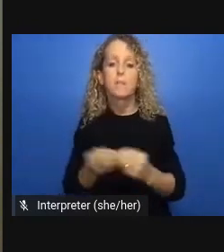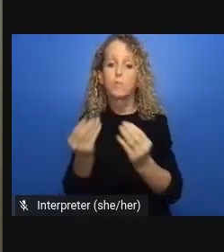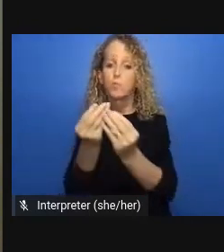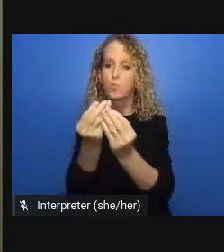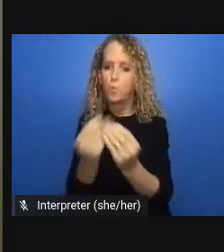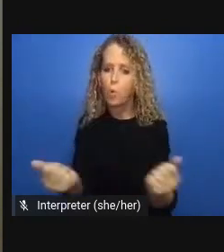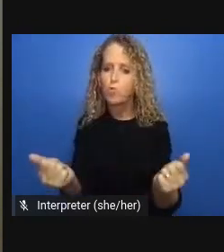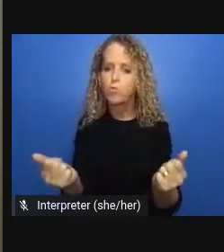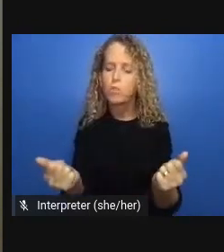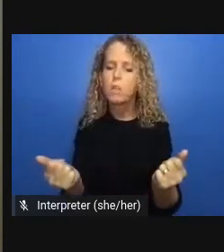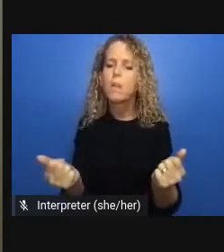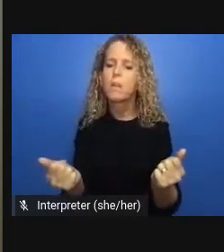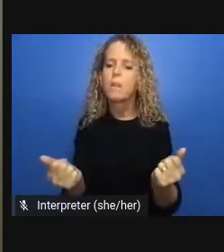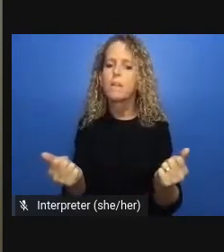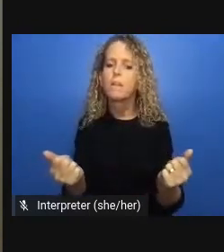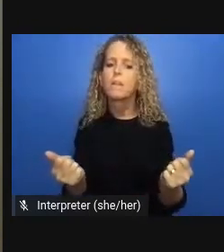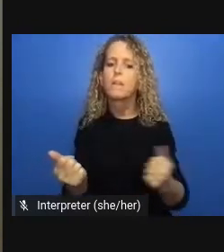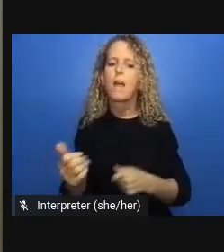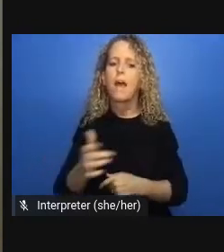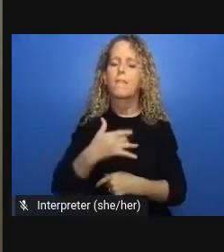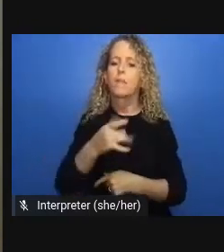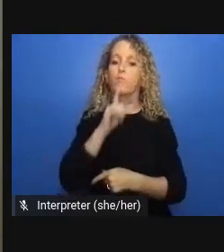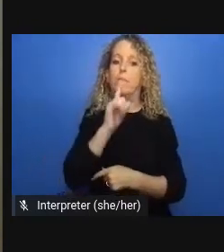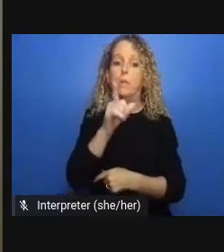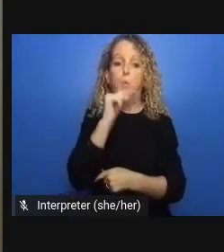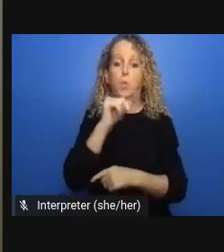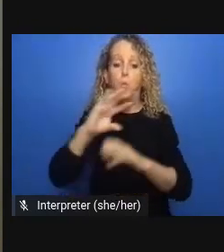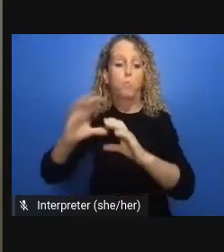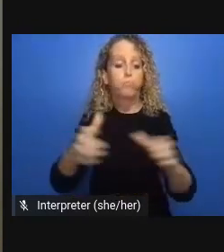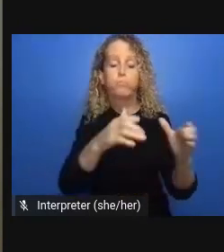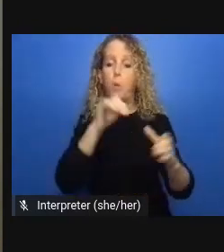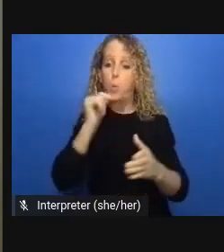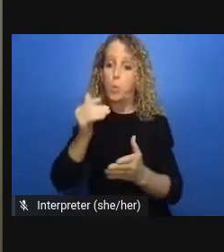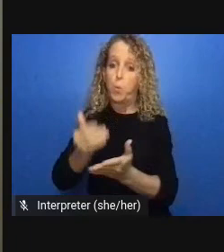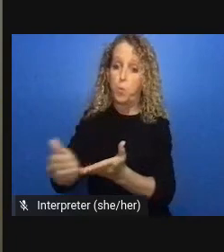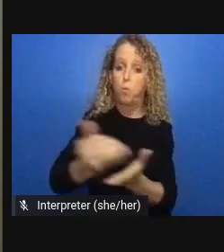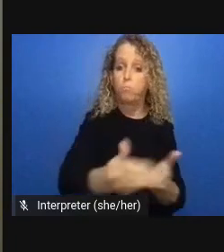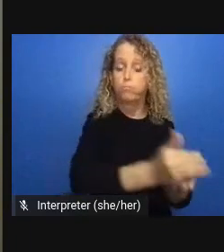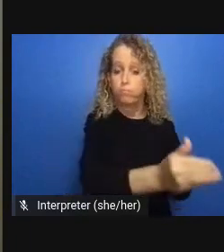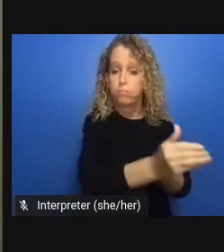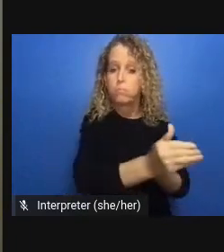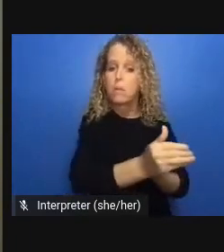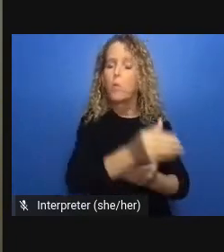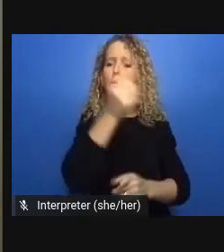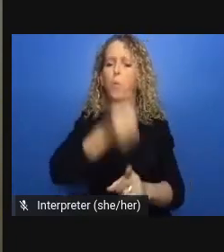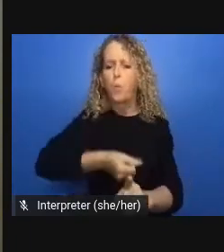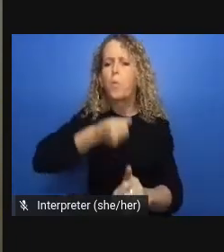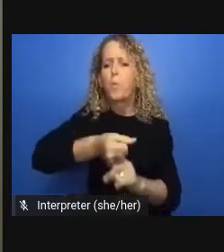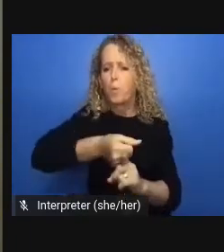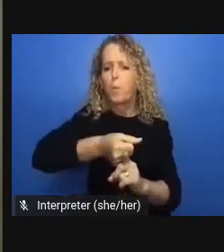disability accessible forms and also on in this area another issue had to do with the fact that